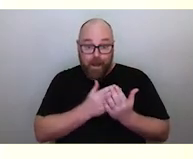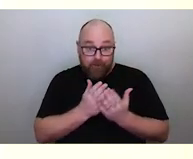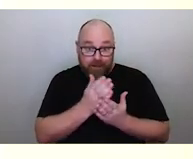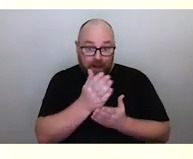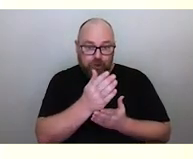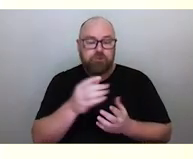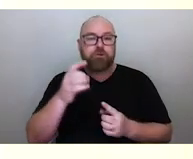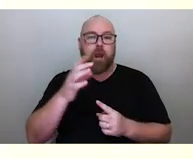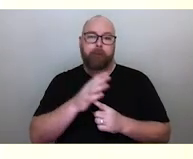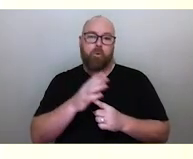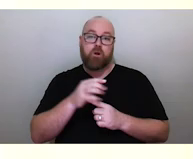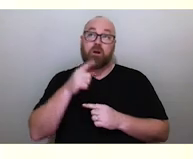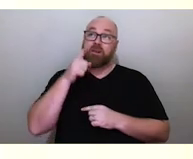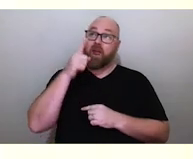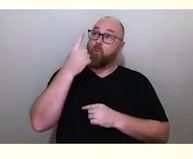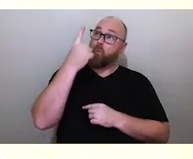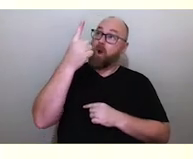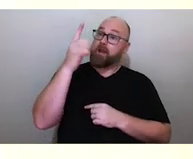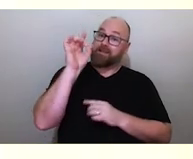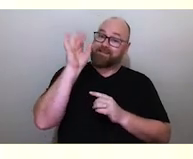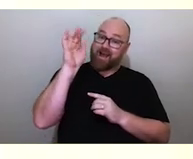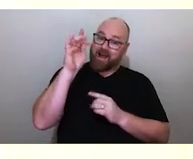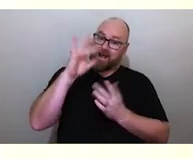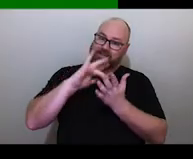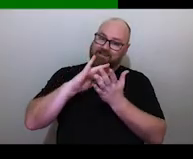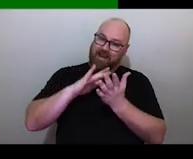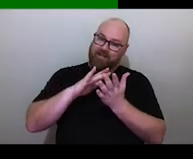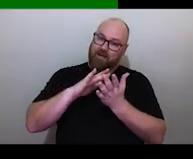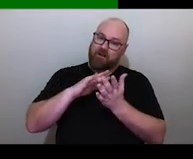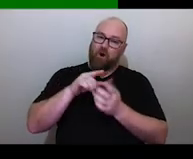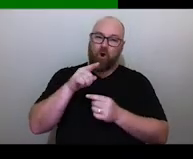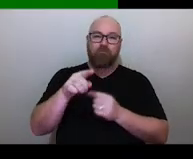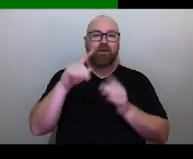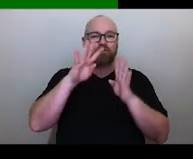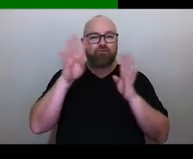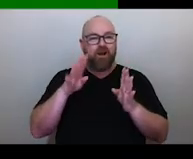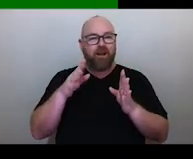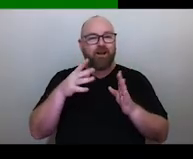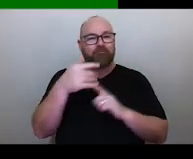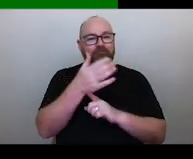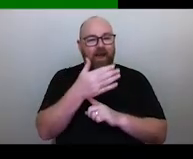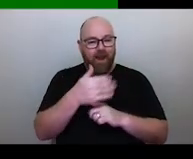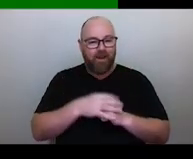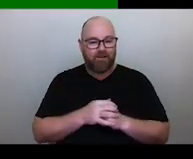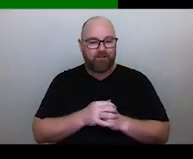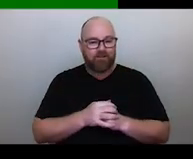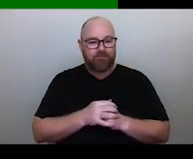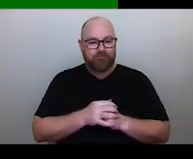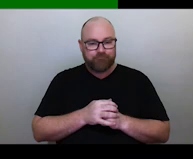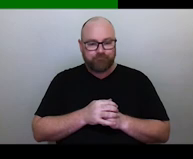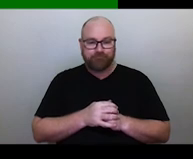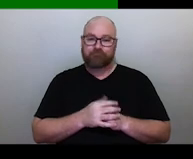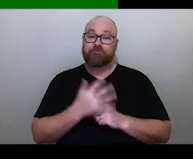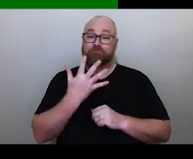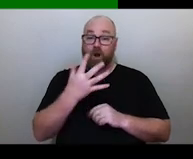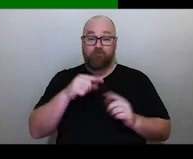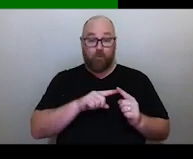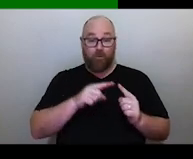that the navigational star is the center of the Torres Strait flag. The five points represent the five different island groups of the Torres Strait,